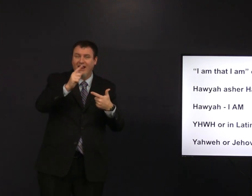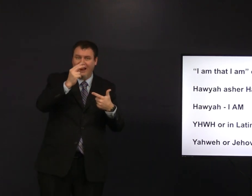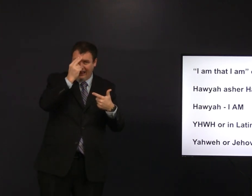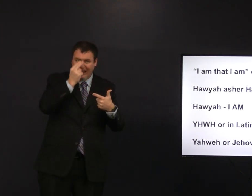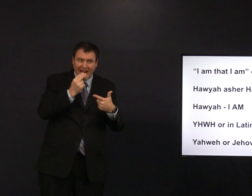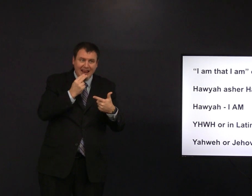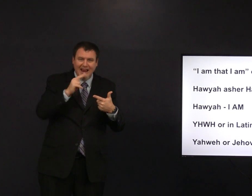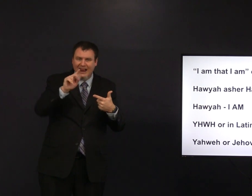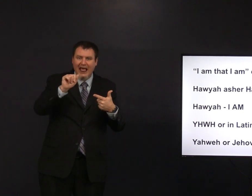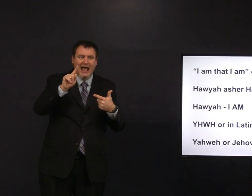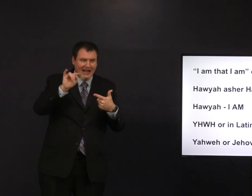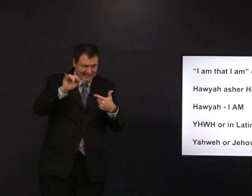Hebrew